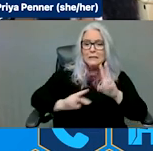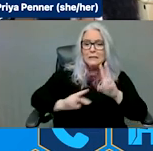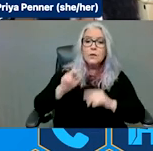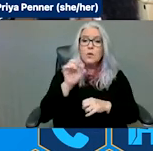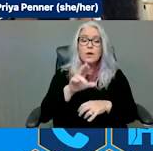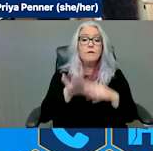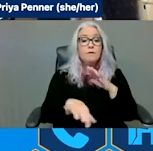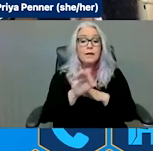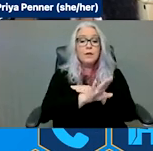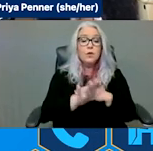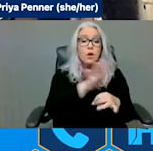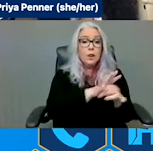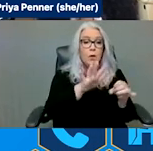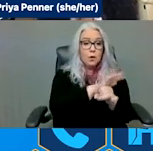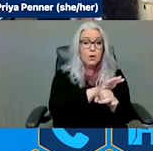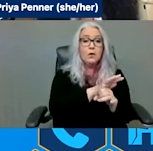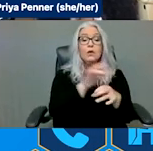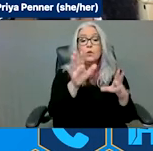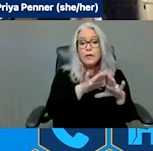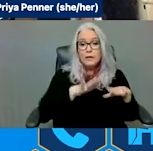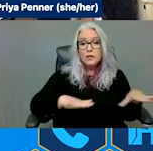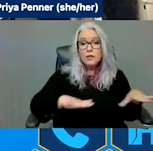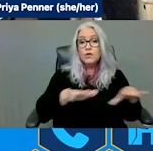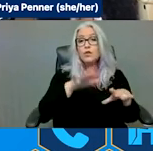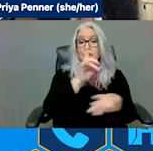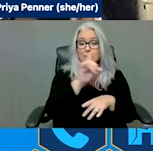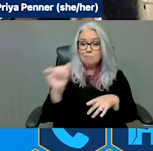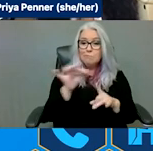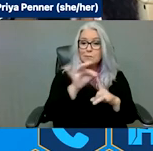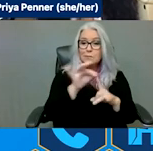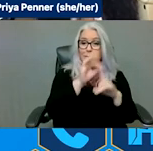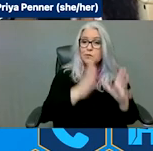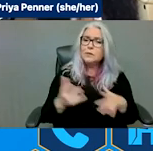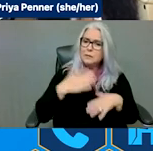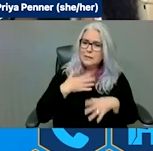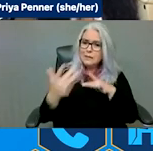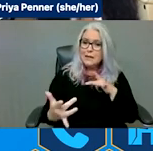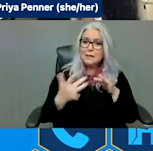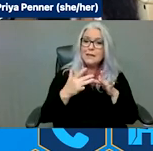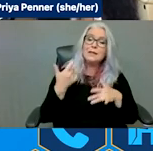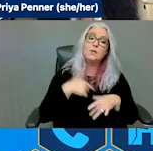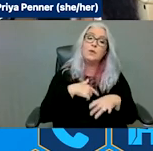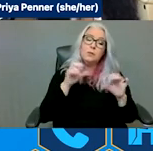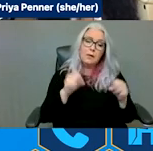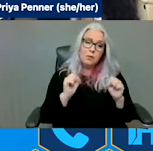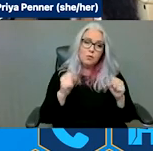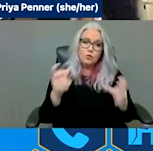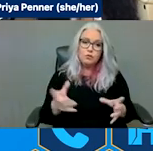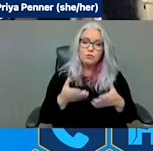specialist, please don't hesitate to reach out. We'd be happy to facilitate that connection.